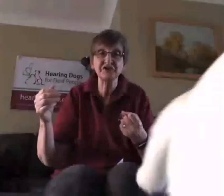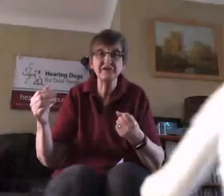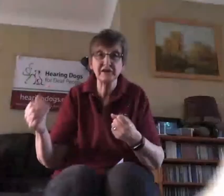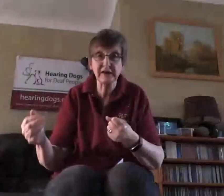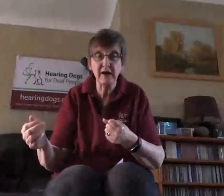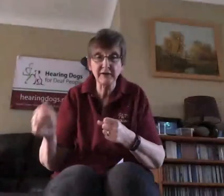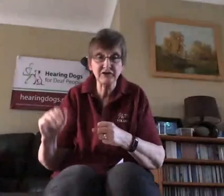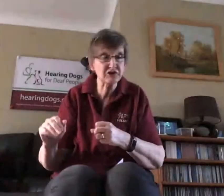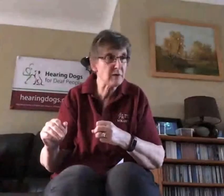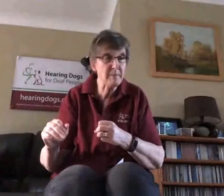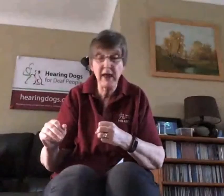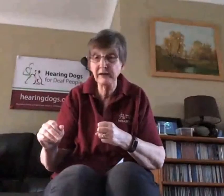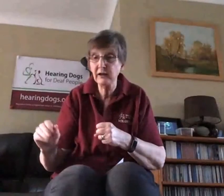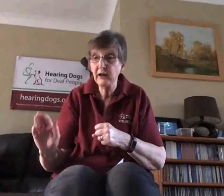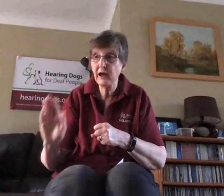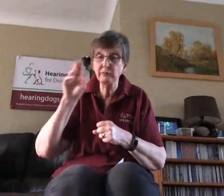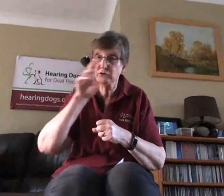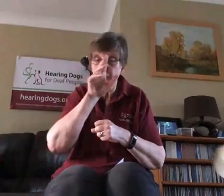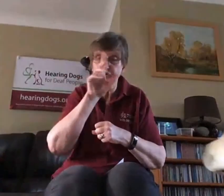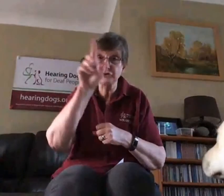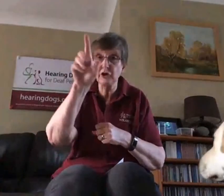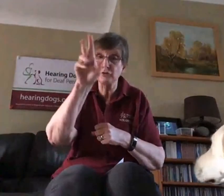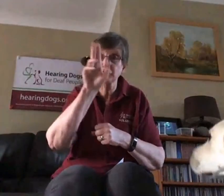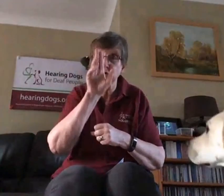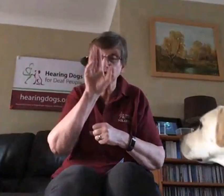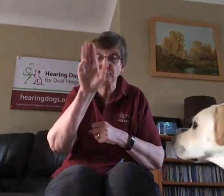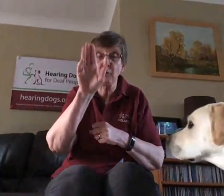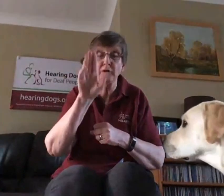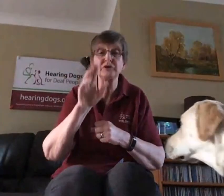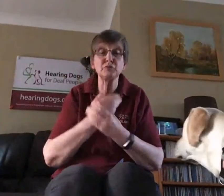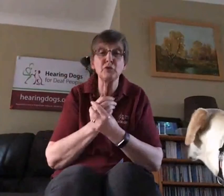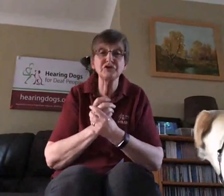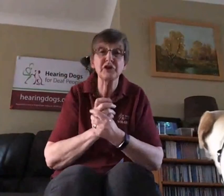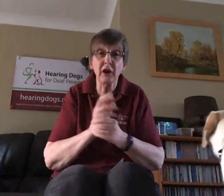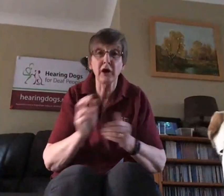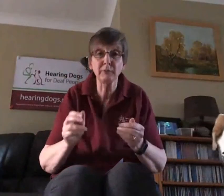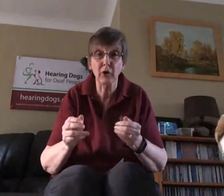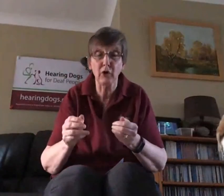down next to my bed and he will use his nose to actually point towards the alarm clock.